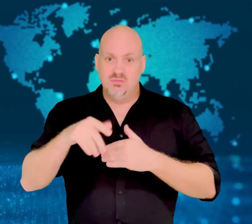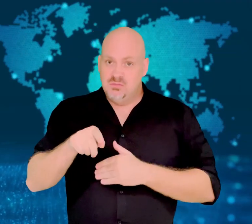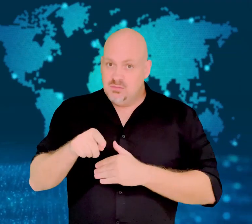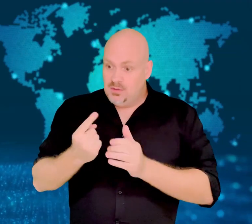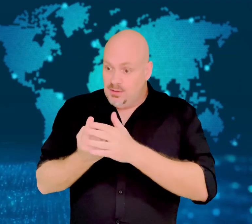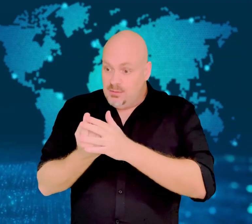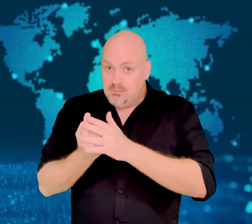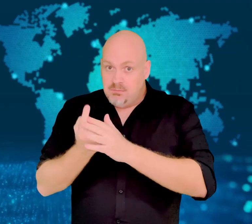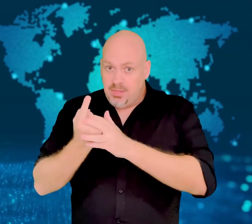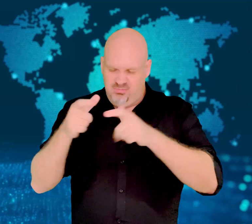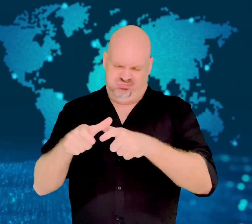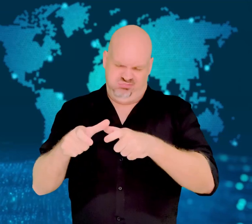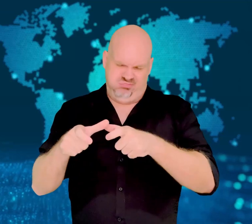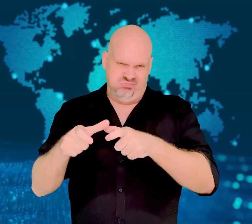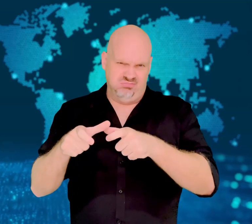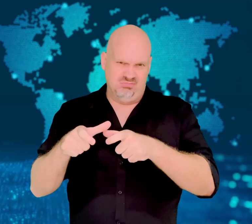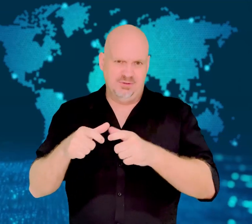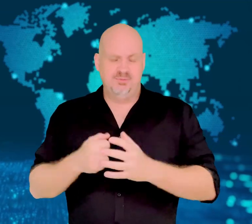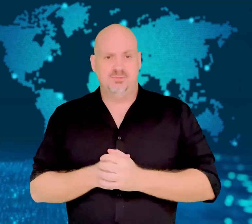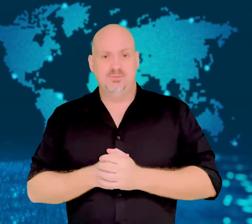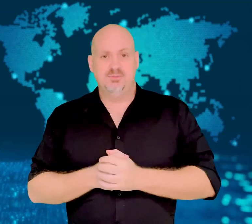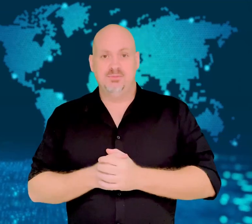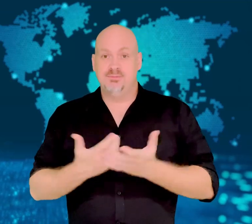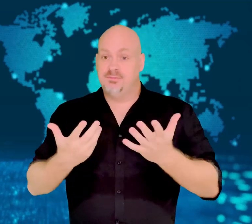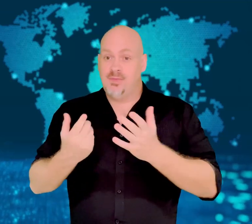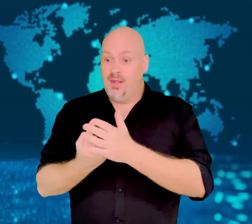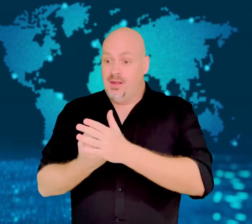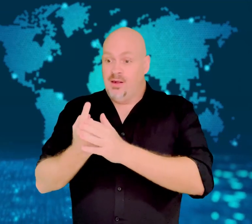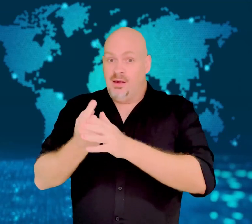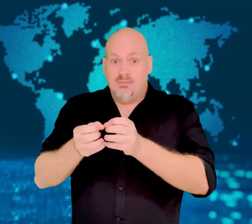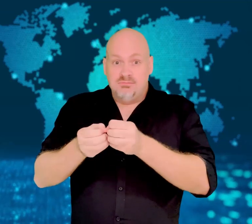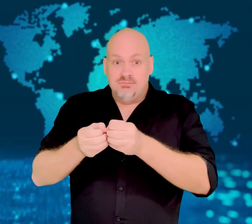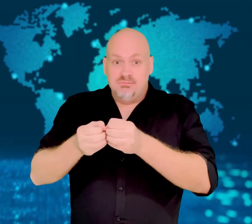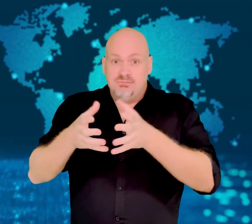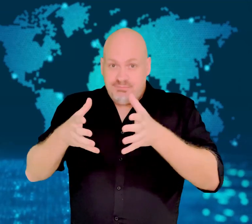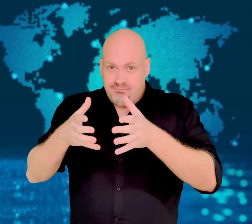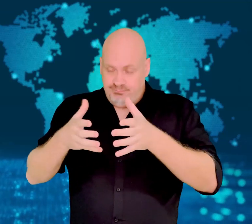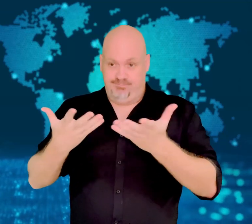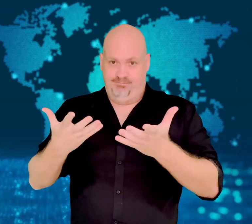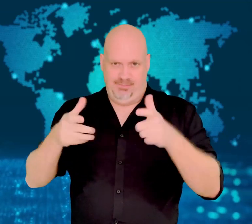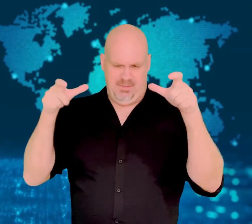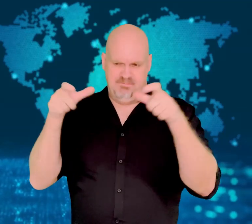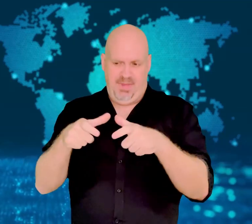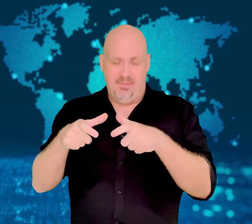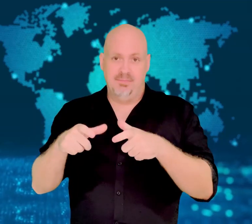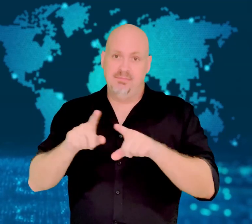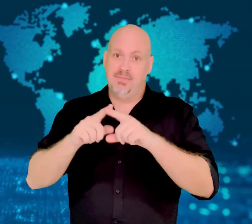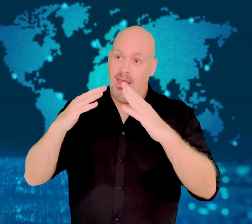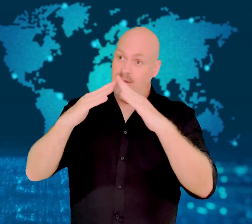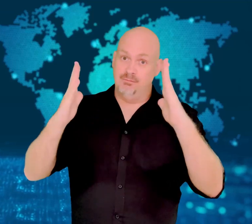the COVID-19, China continues to work to stamp out every single case.